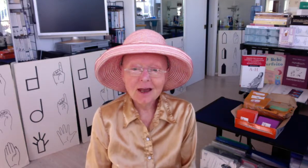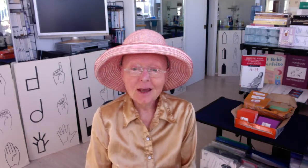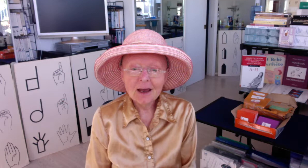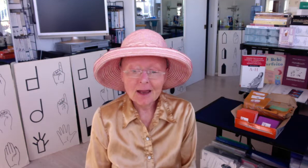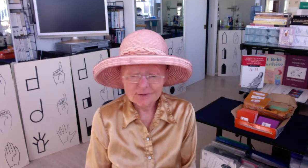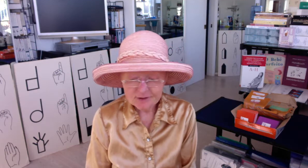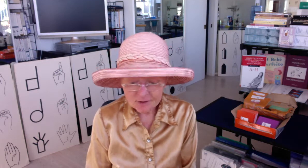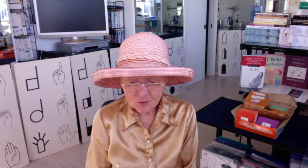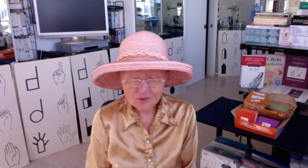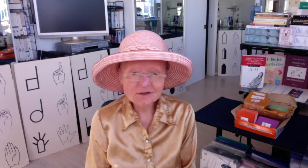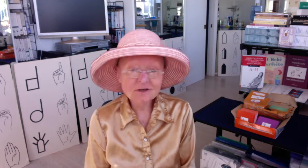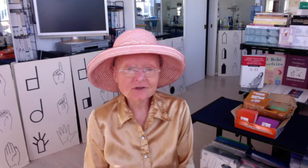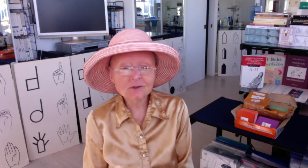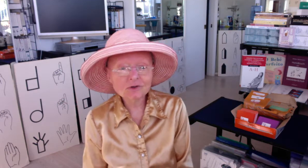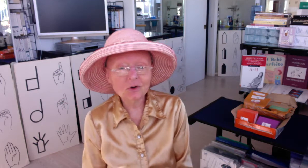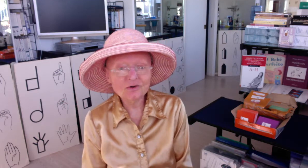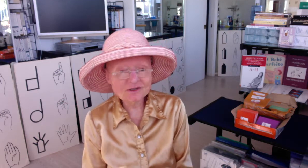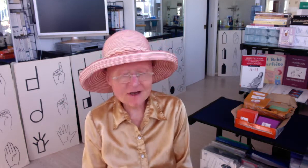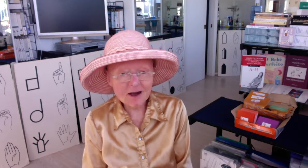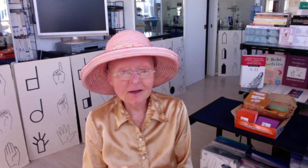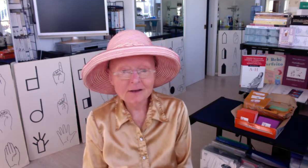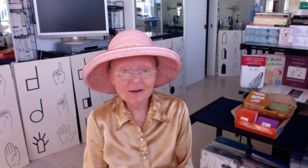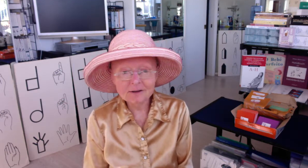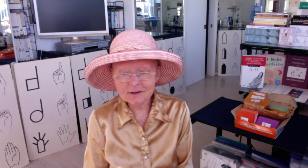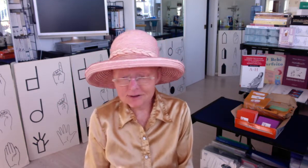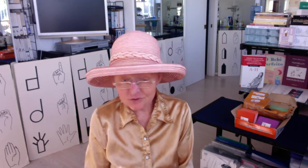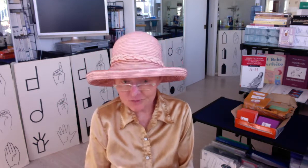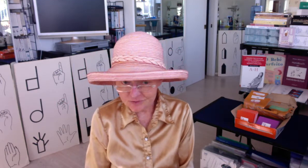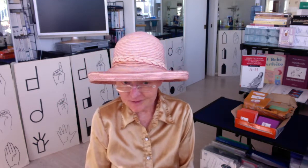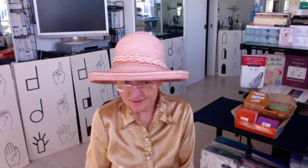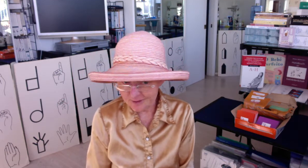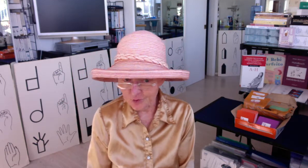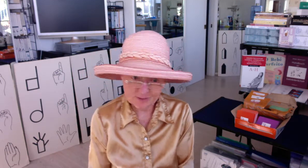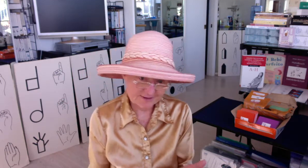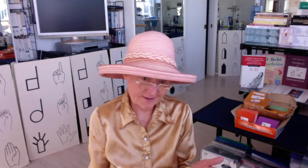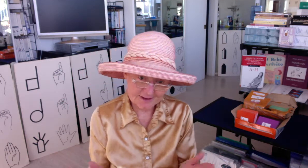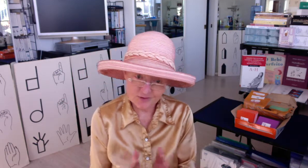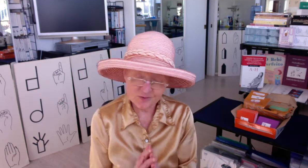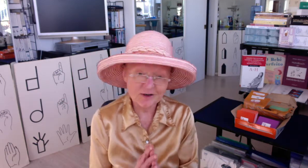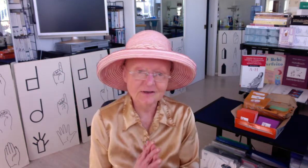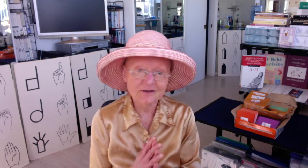And their organization is called SignÉcriture. I hope I said that correctly